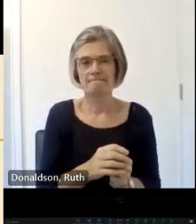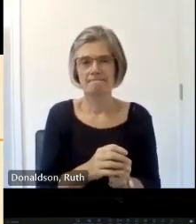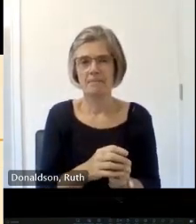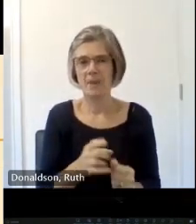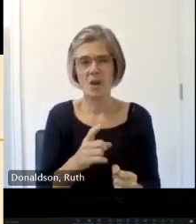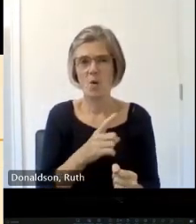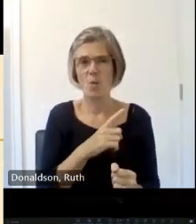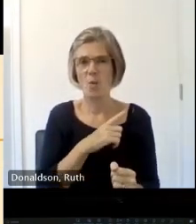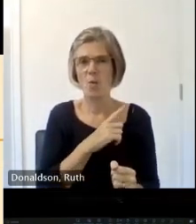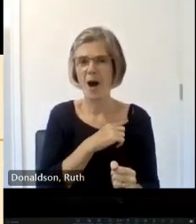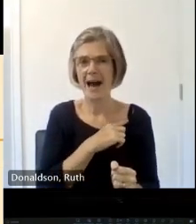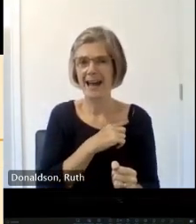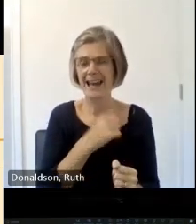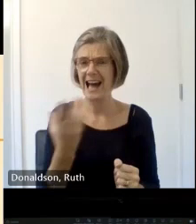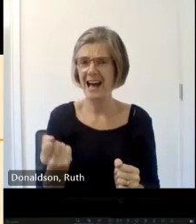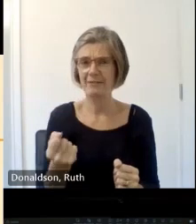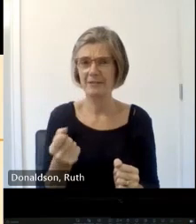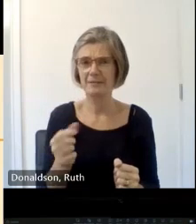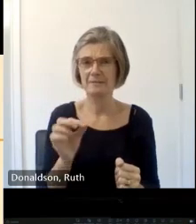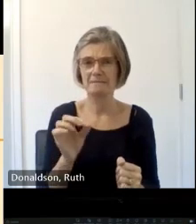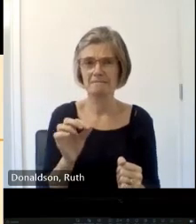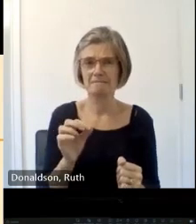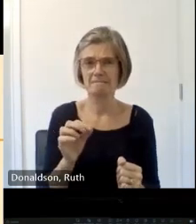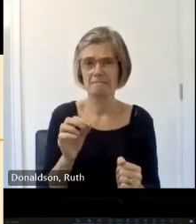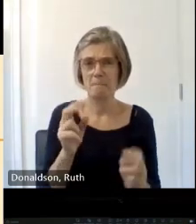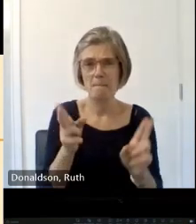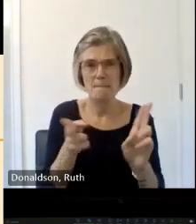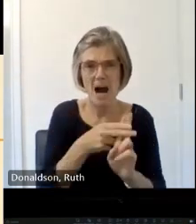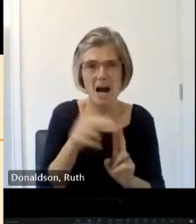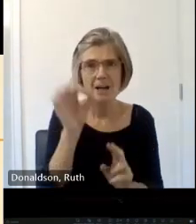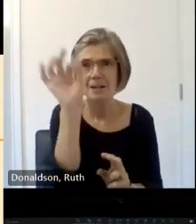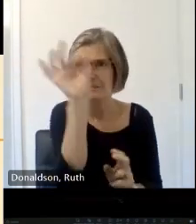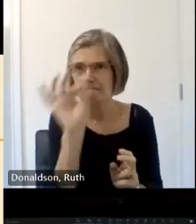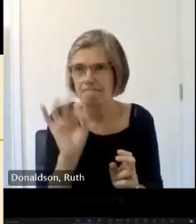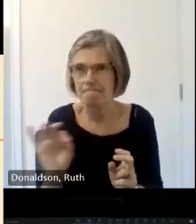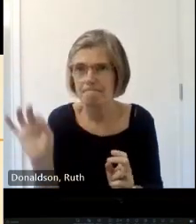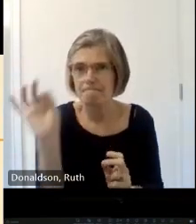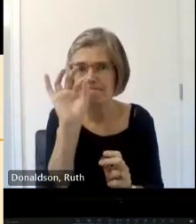exist well there there are a number of different reasons first of all Quarry marks Stones coming